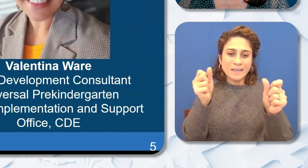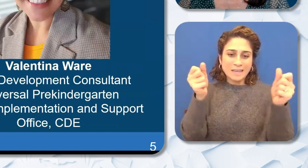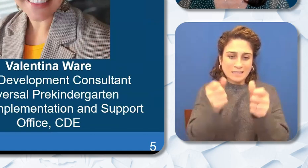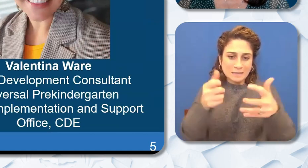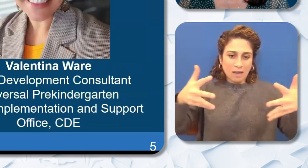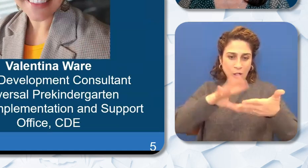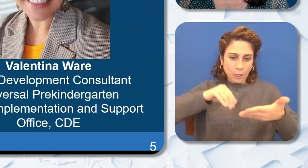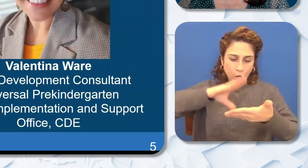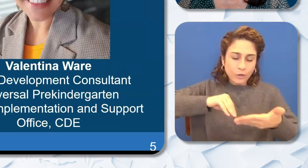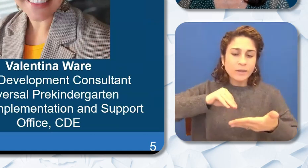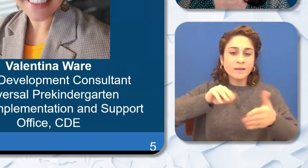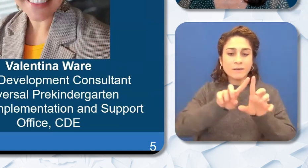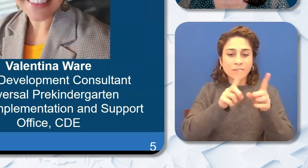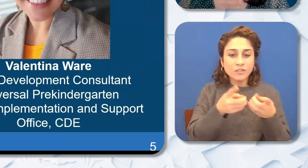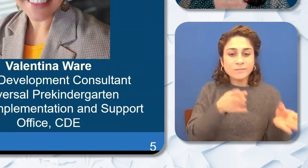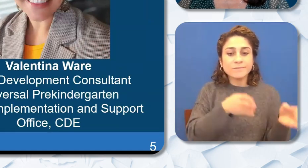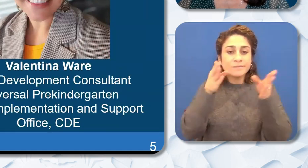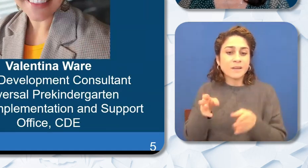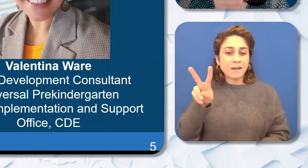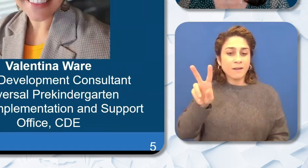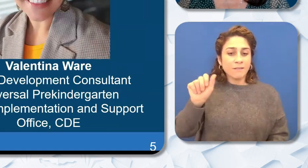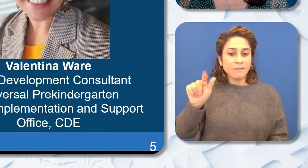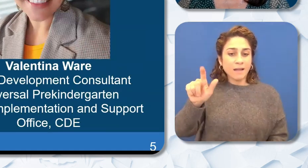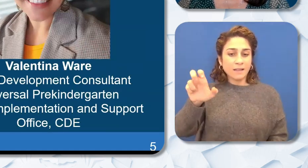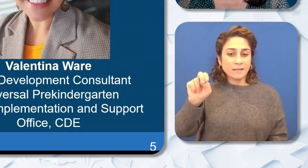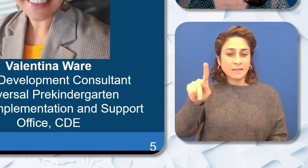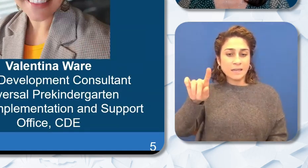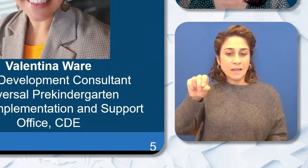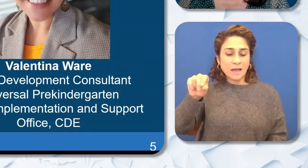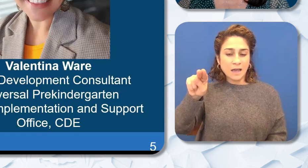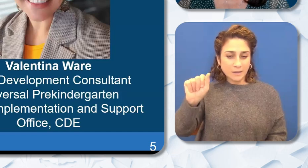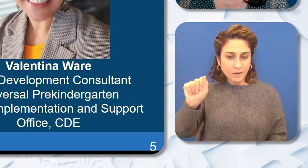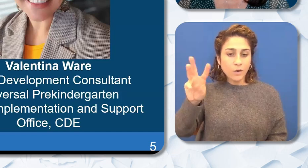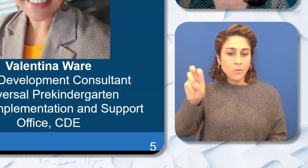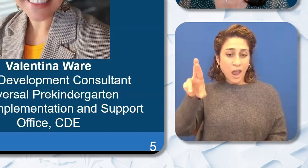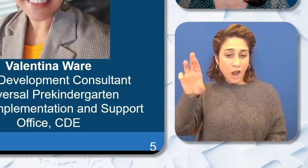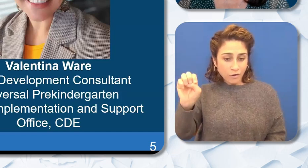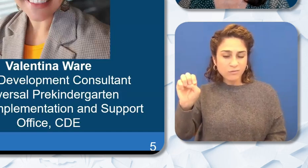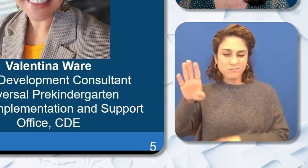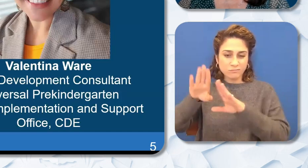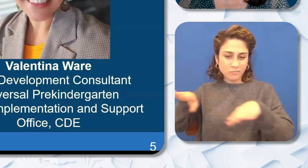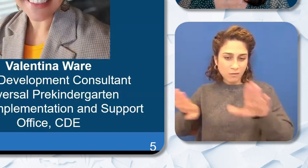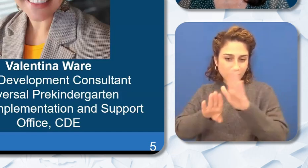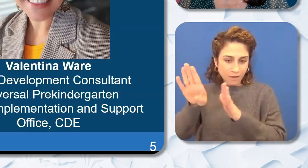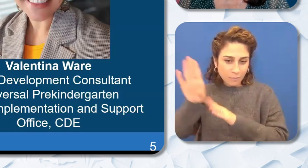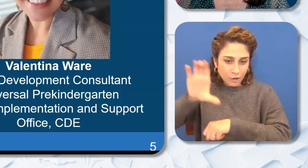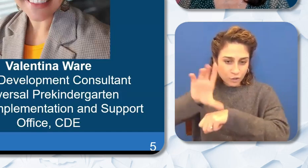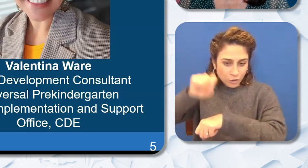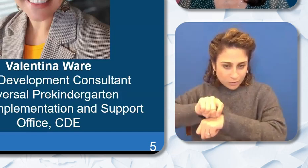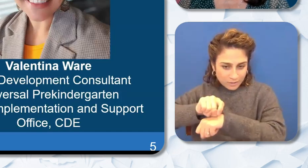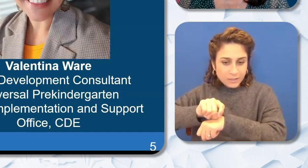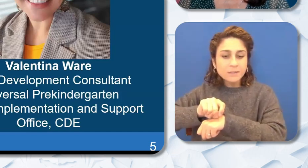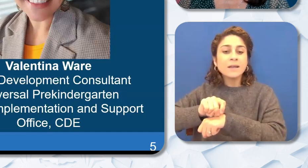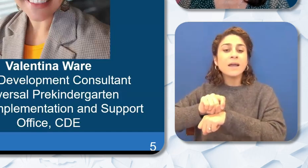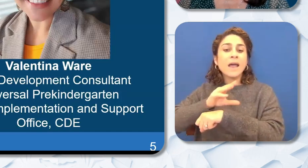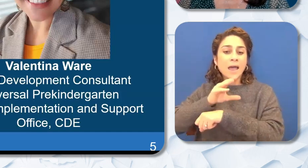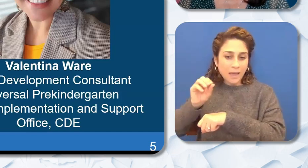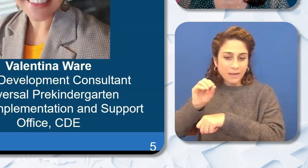Ware a child development consultant in the UPK Implementation and Support Office within the Early